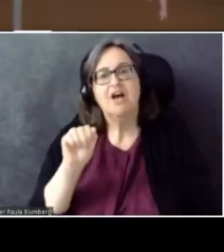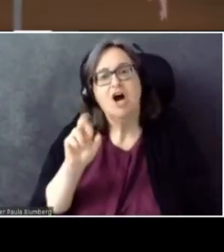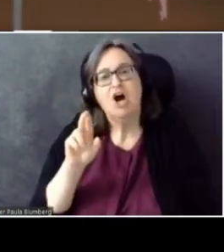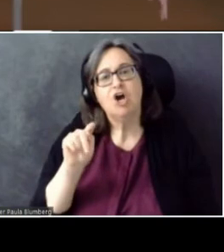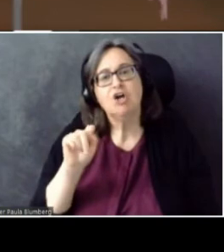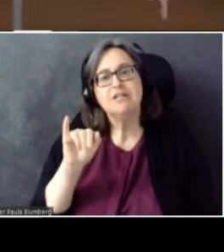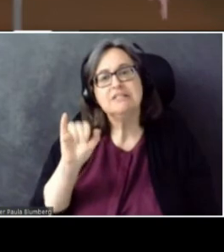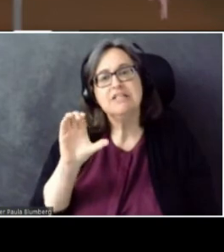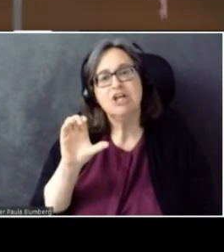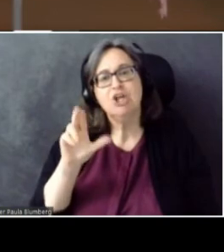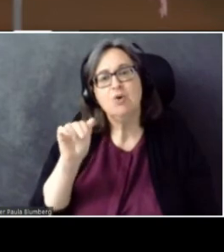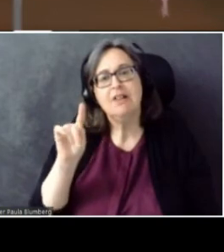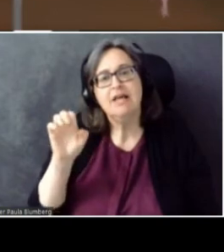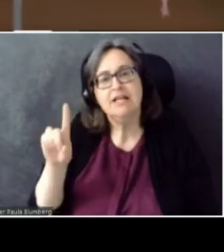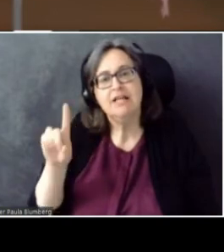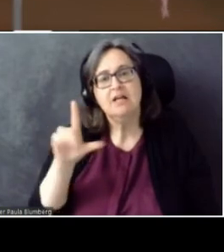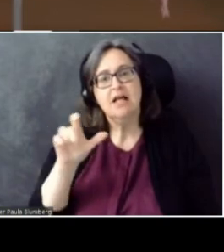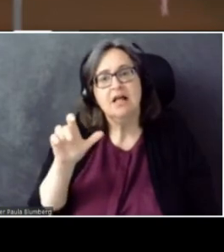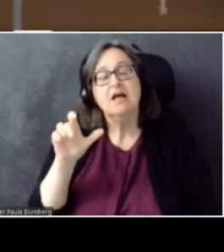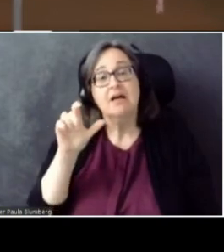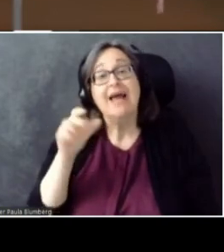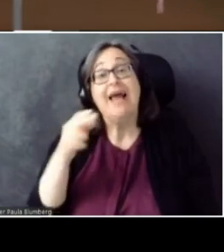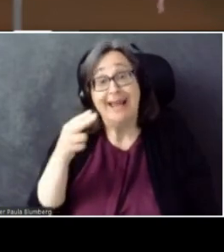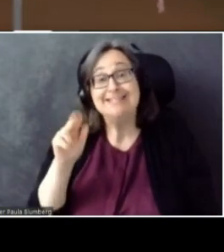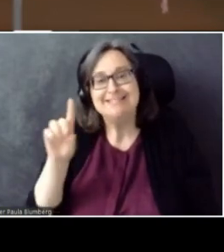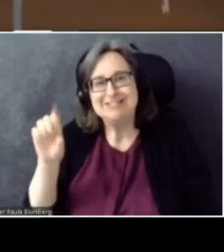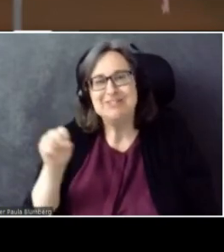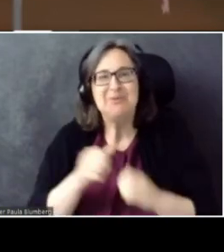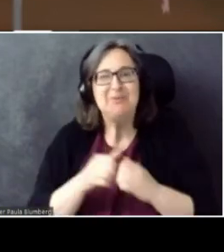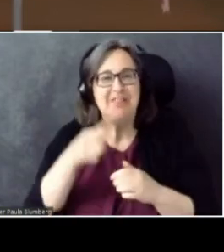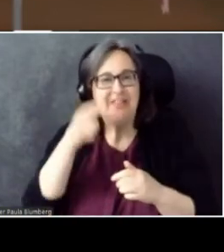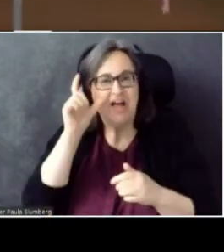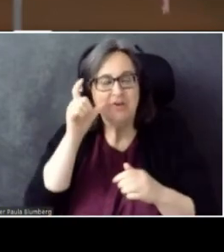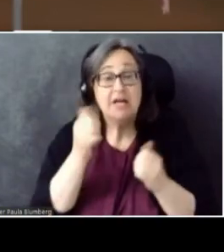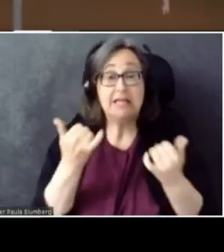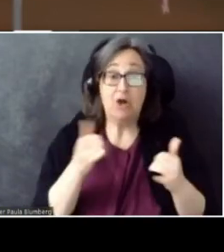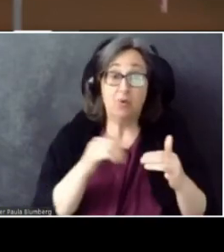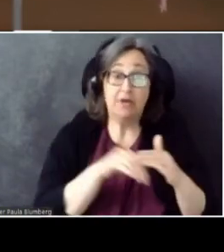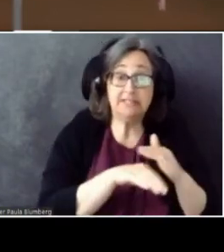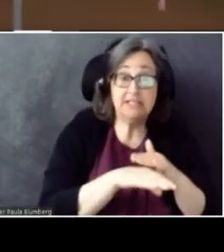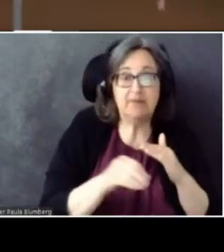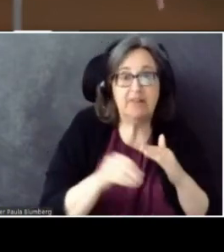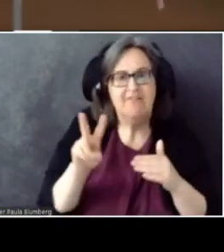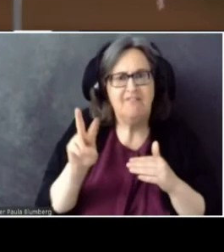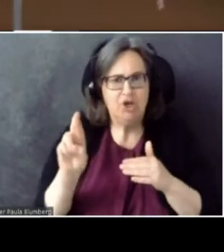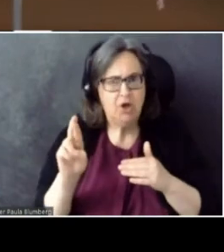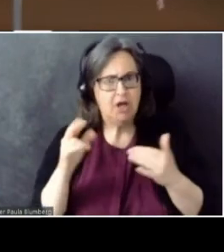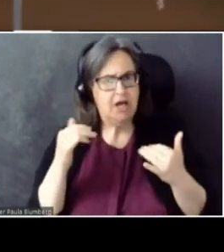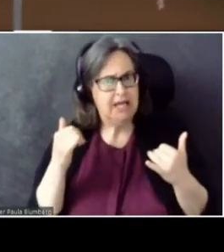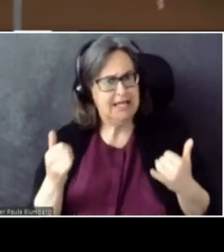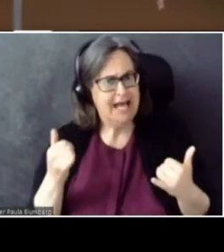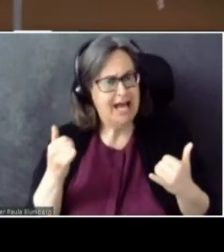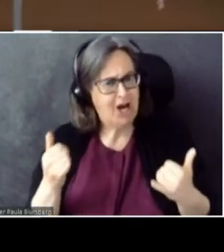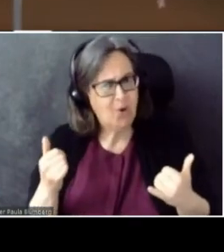HoloLens. And now, with accessibility in VR, I think we're really at the Word...